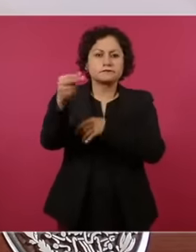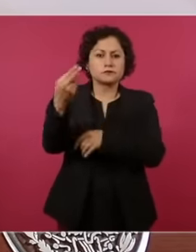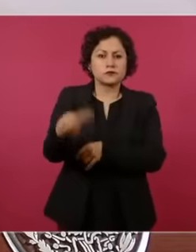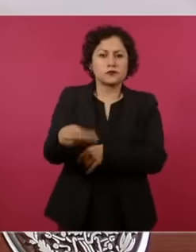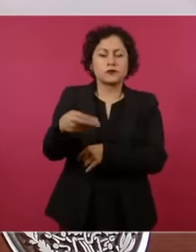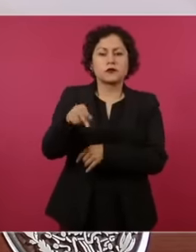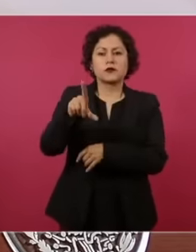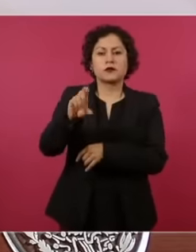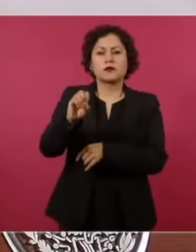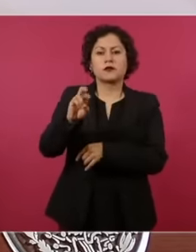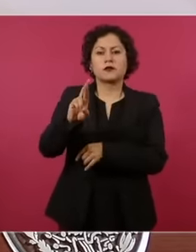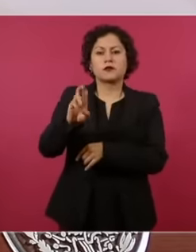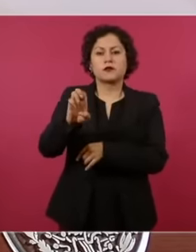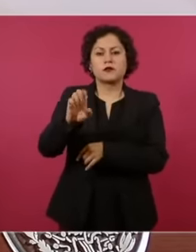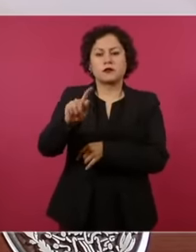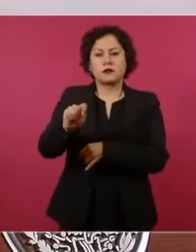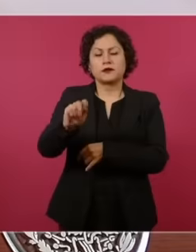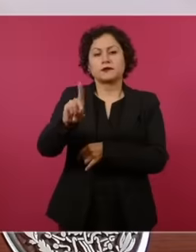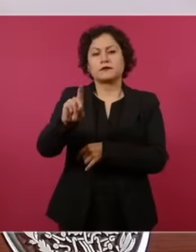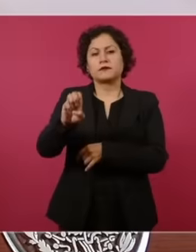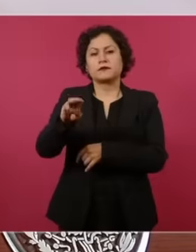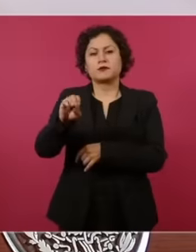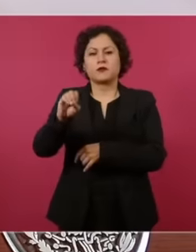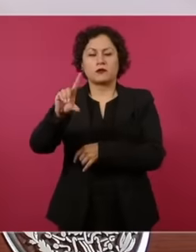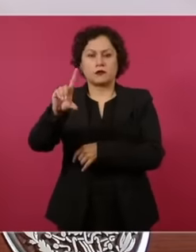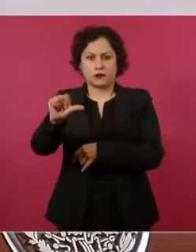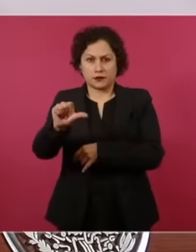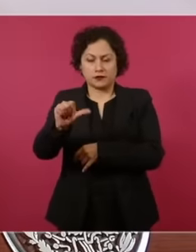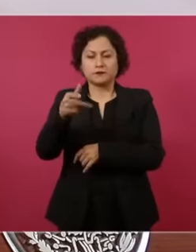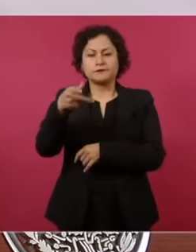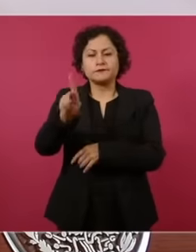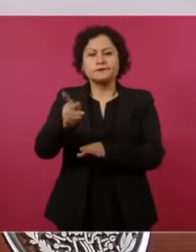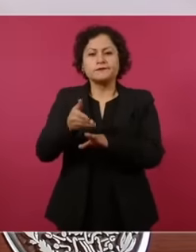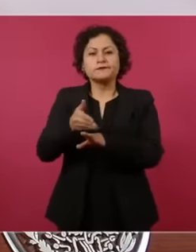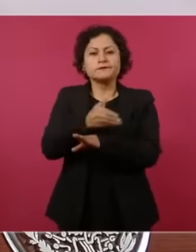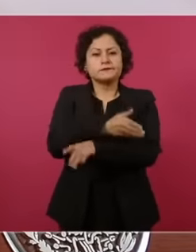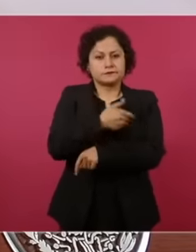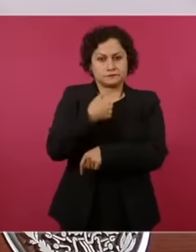some issues related to the functioning of the